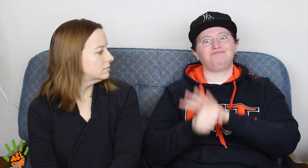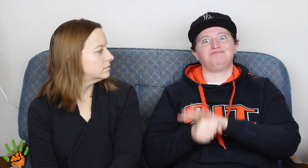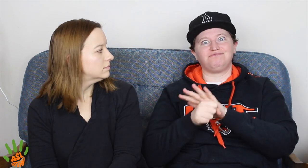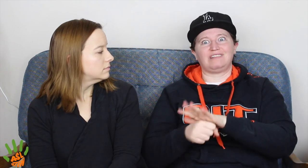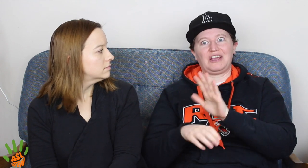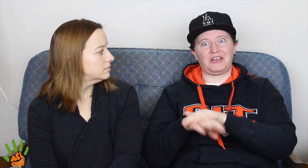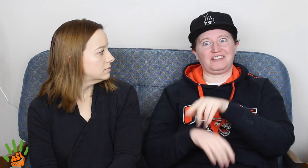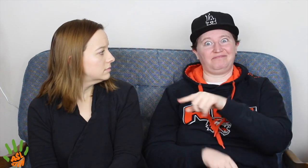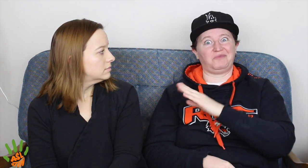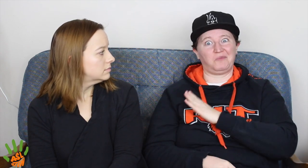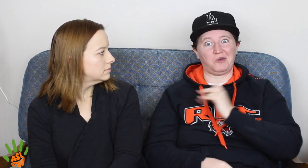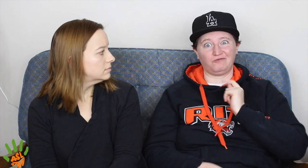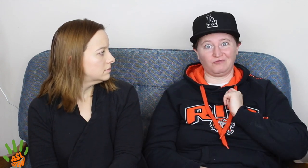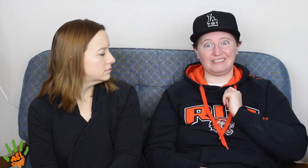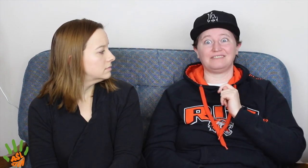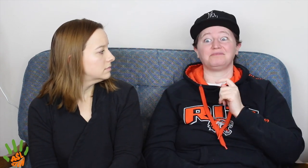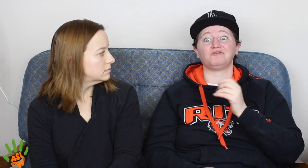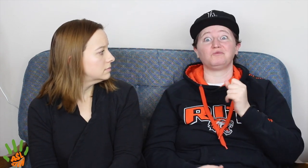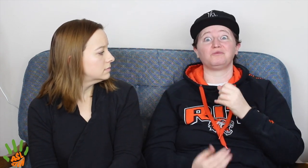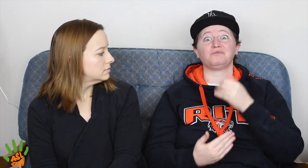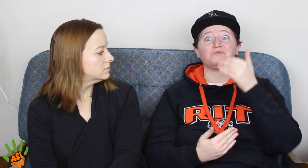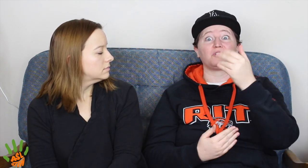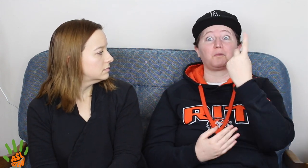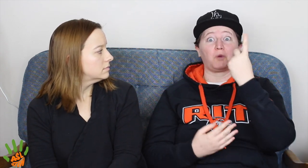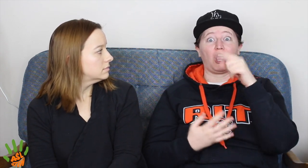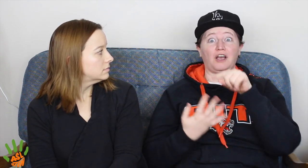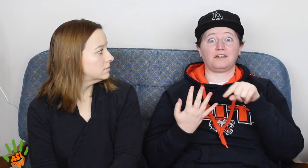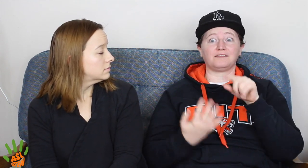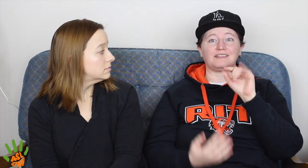Which put A LOT of pressure on the Board of Trustees.